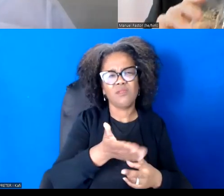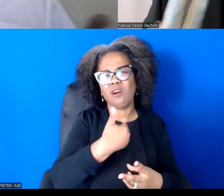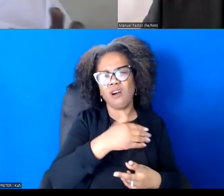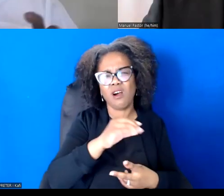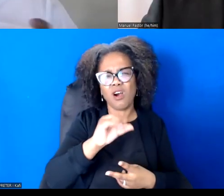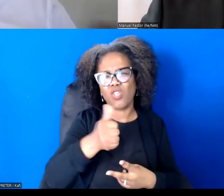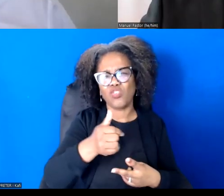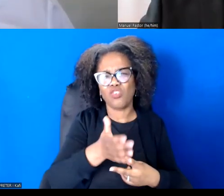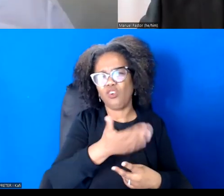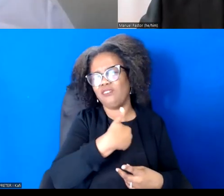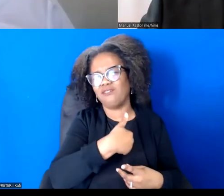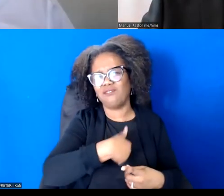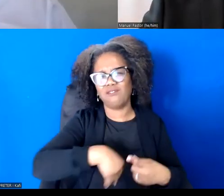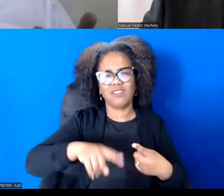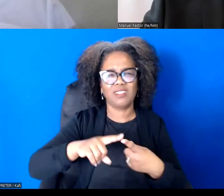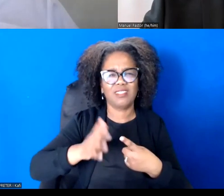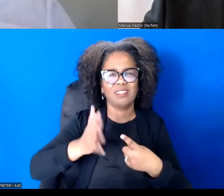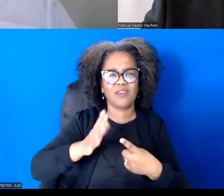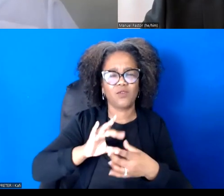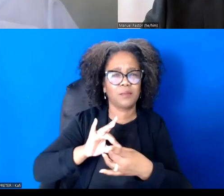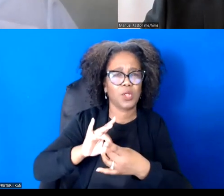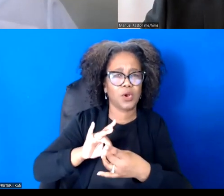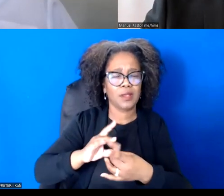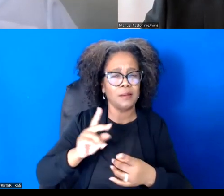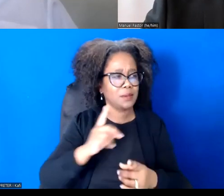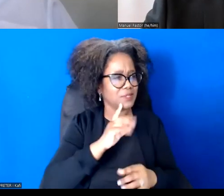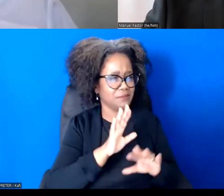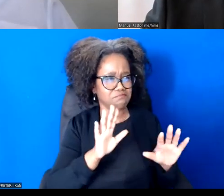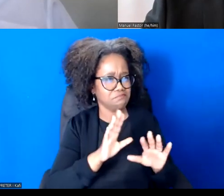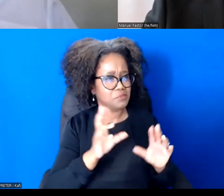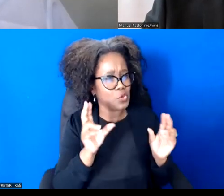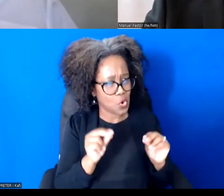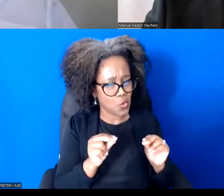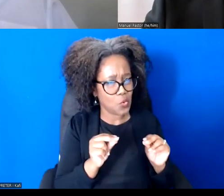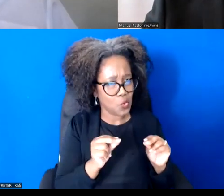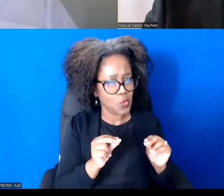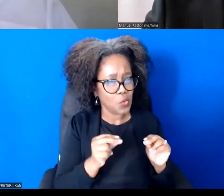We recognize that. We recognize that we're born attached to another person.